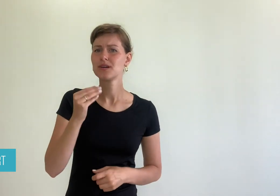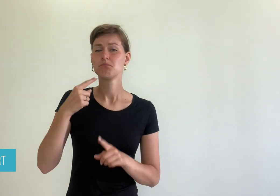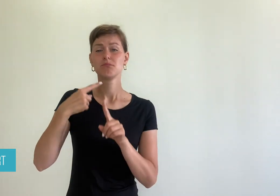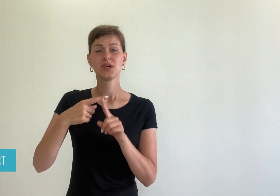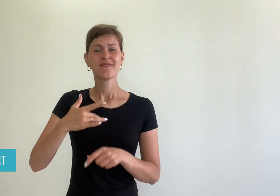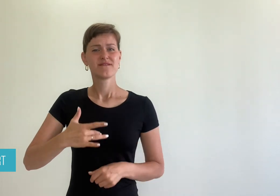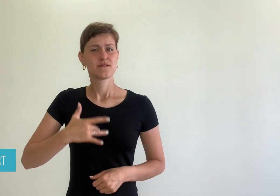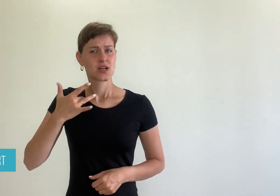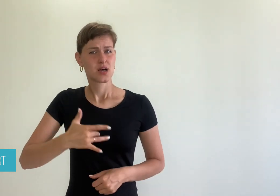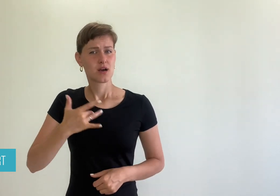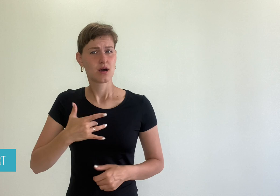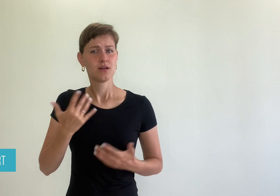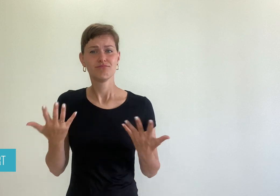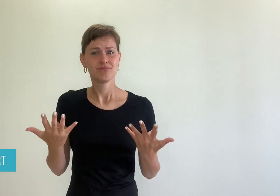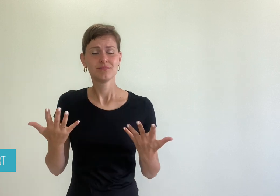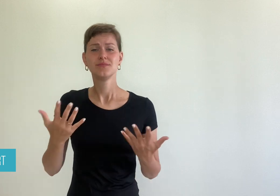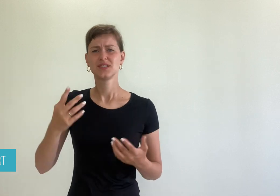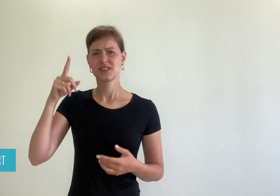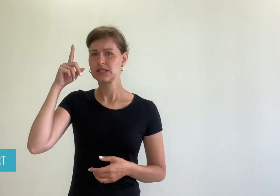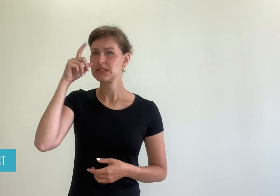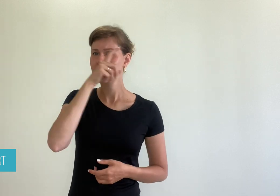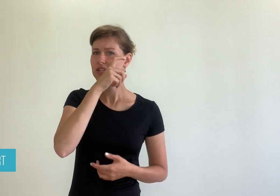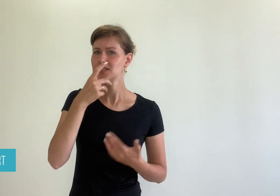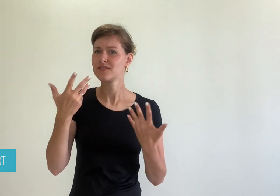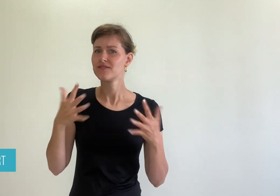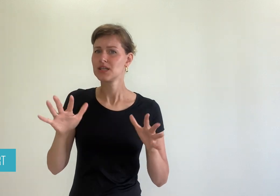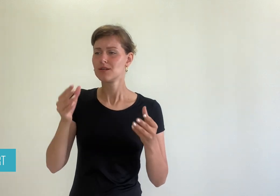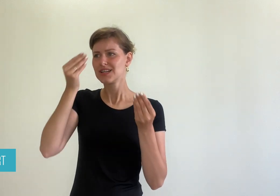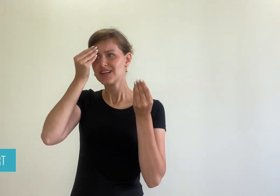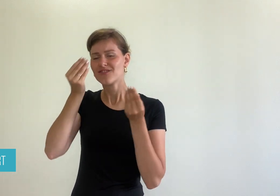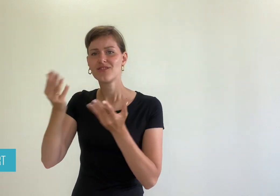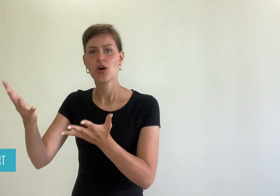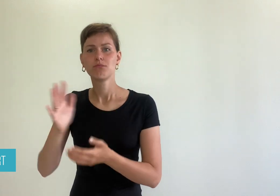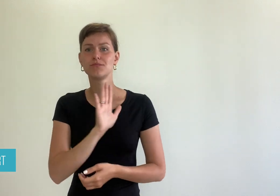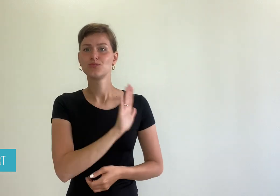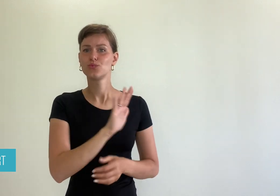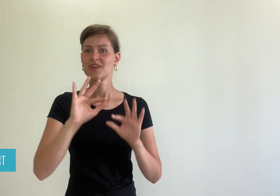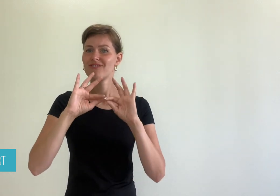for them to share their identity with their family and friends.